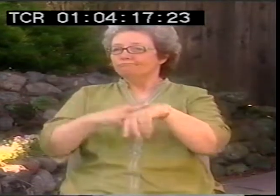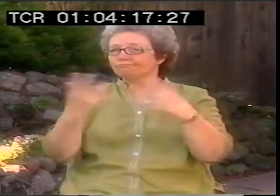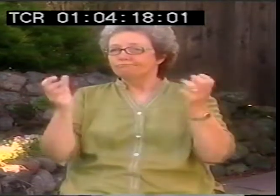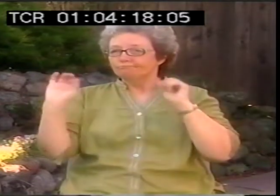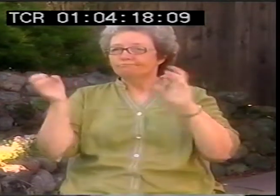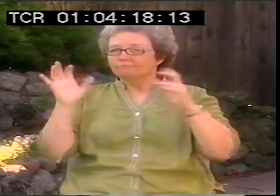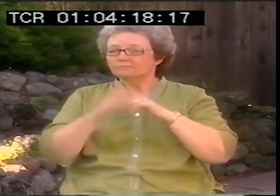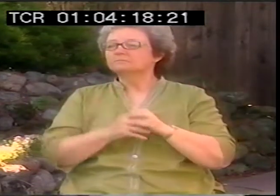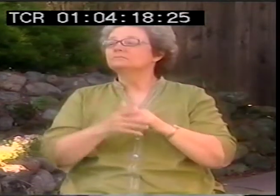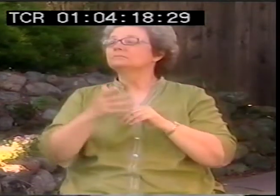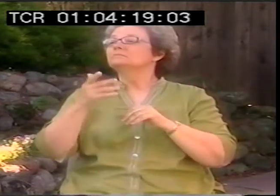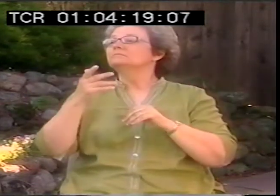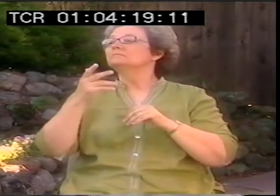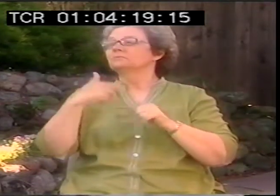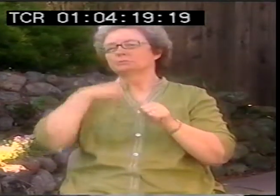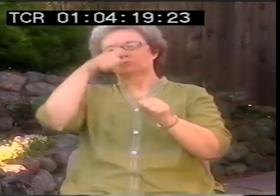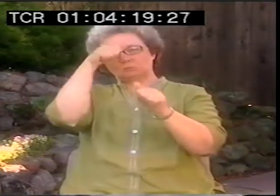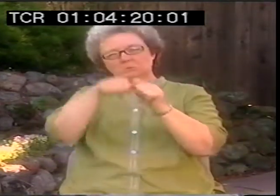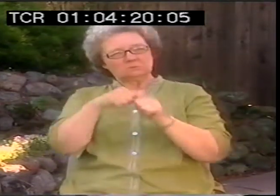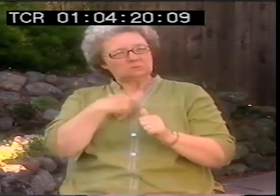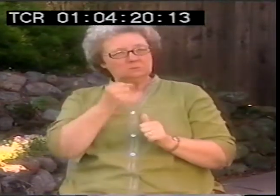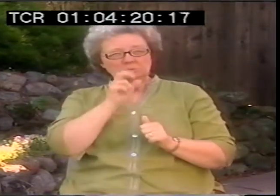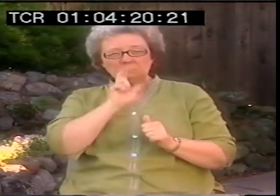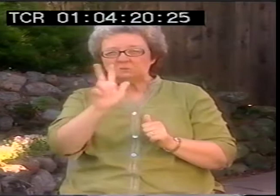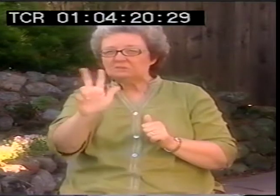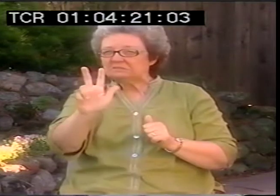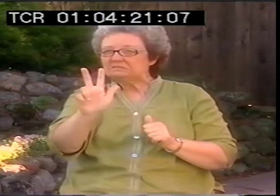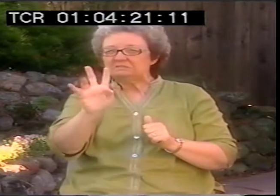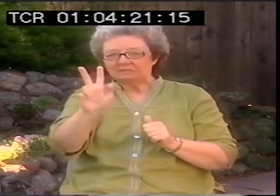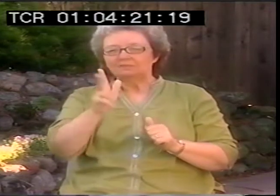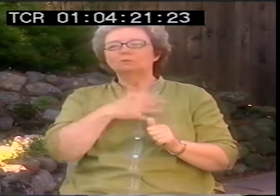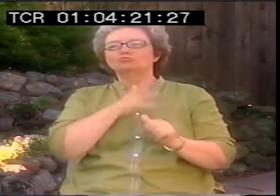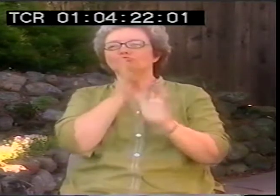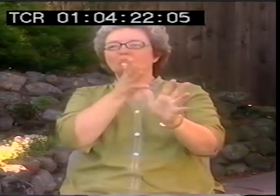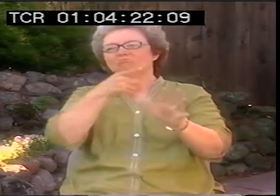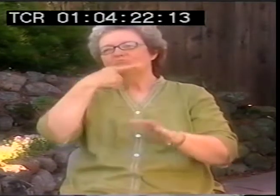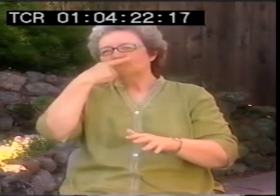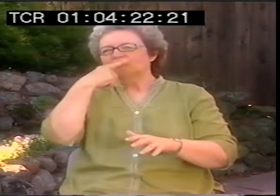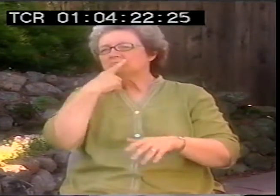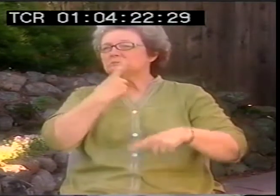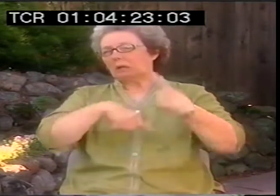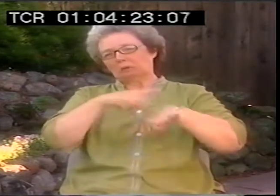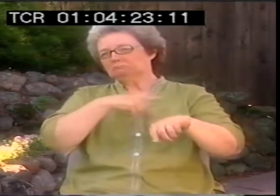So of course, sign language was second nature to me. That's what we used. When I was about three or four, I